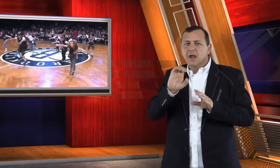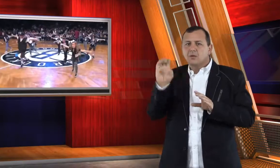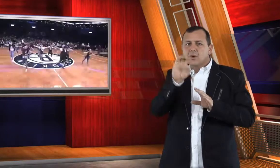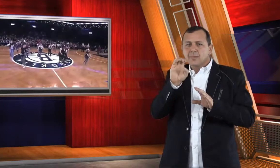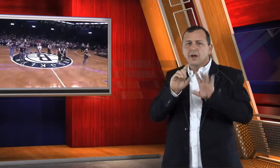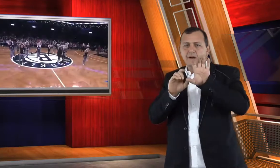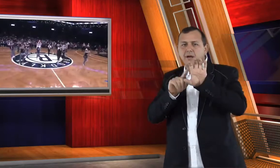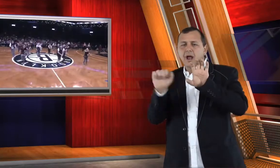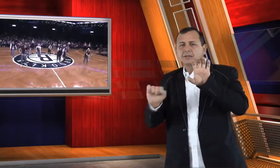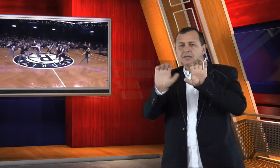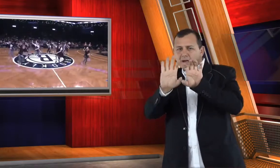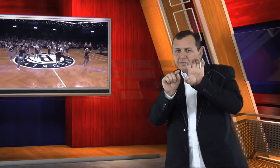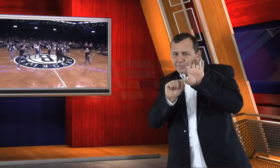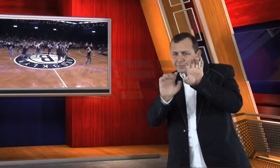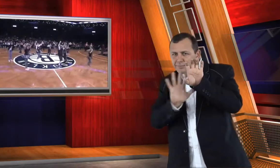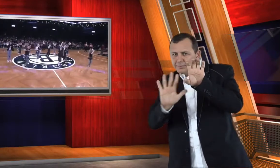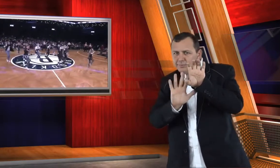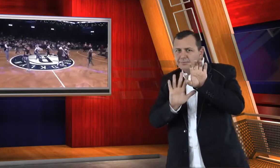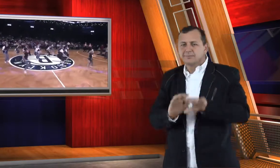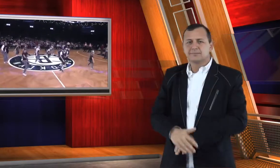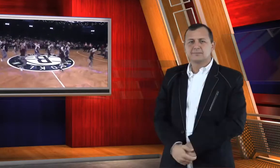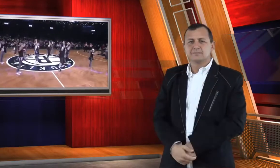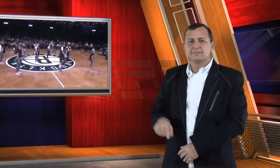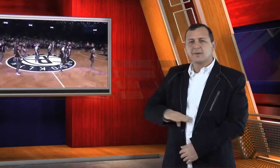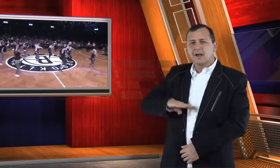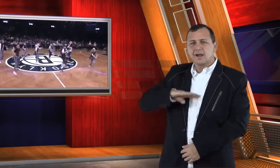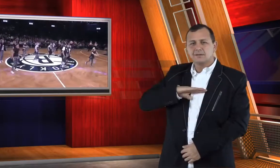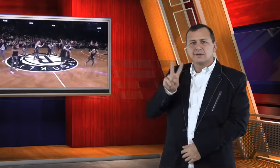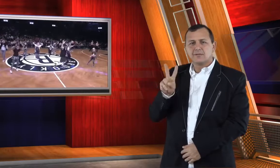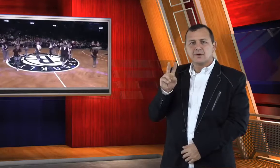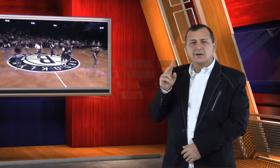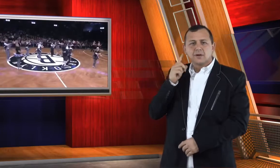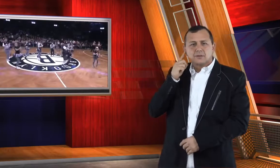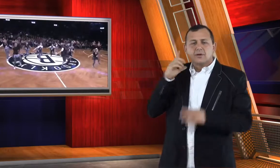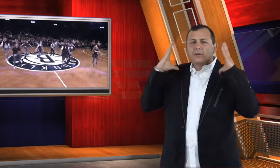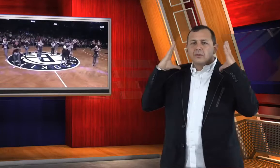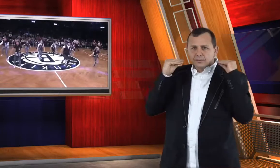between Europe and Asia. At age two, Vako